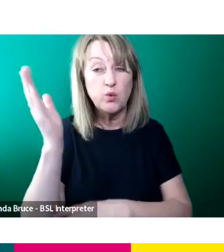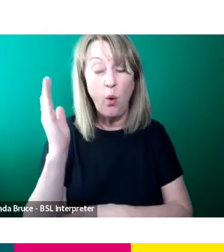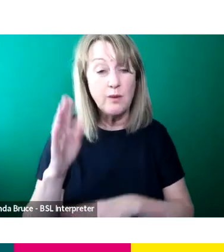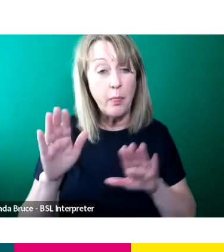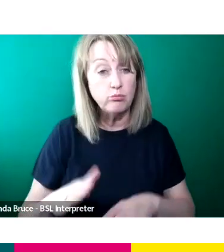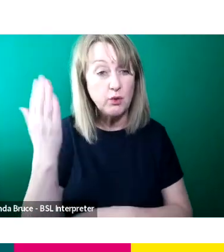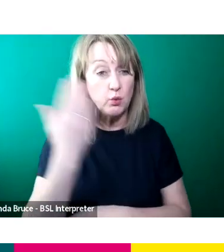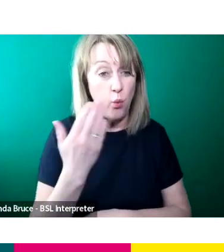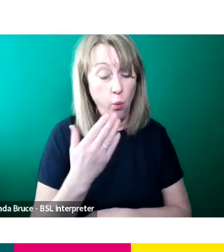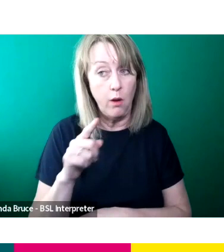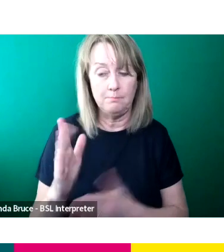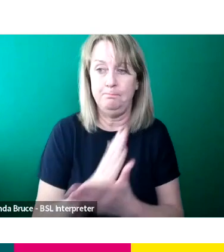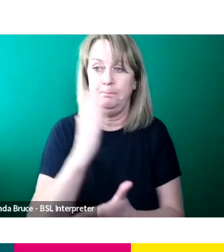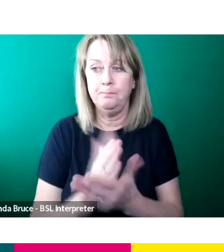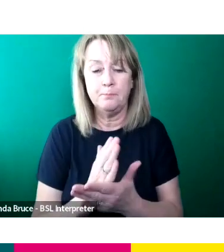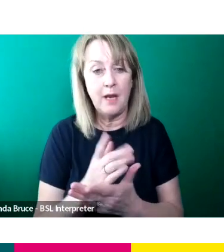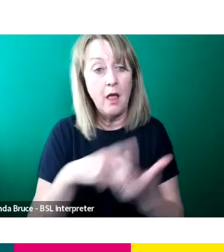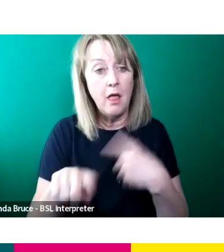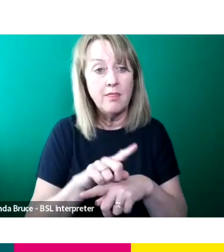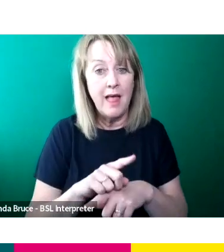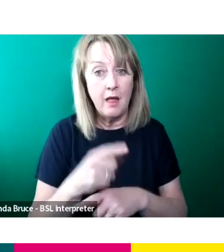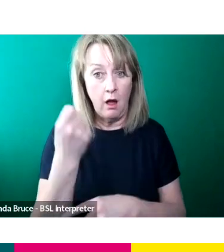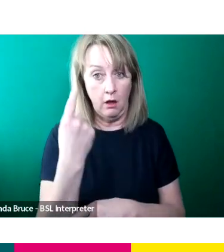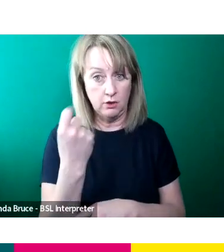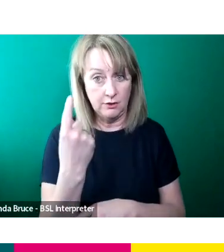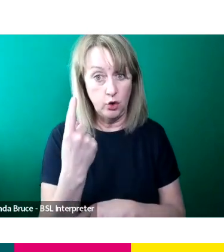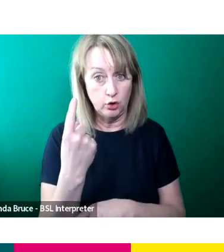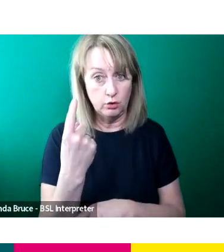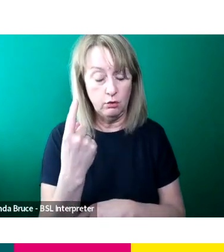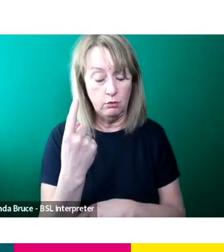sure that people understood how it was possible to get into television.